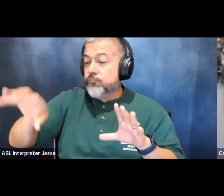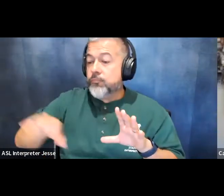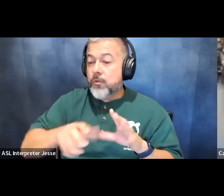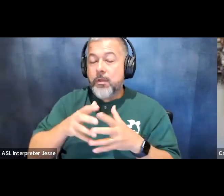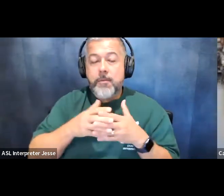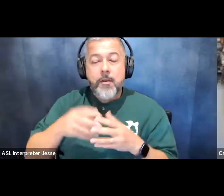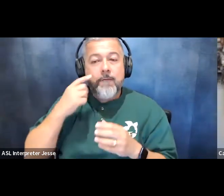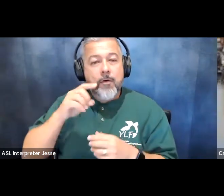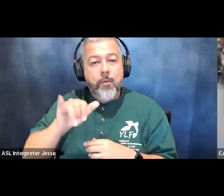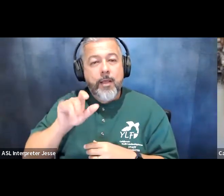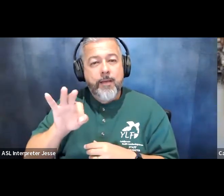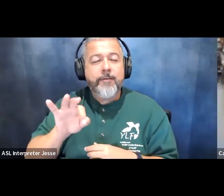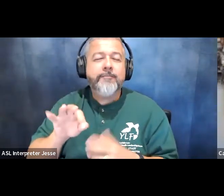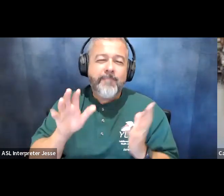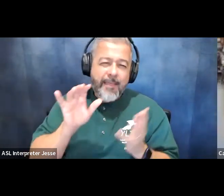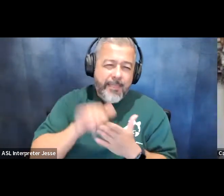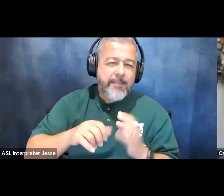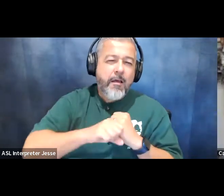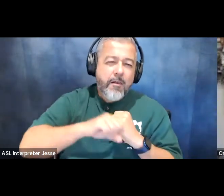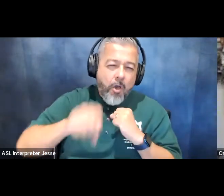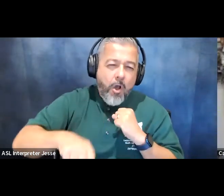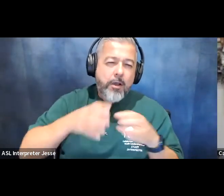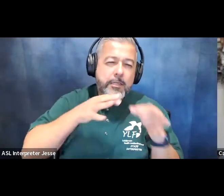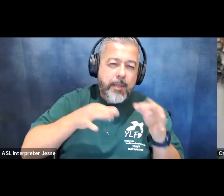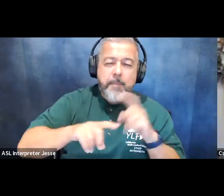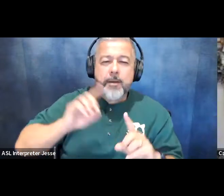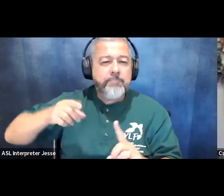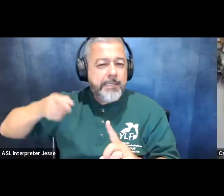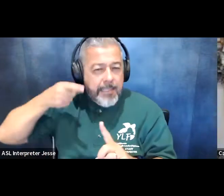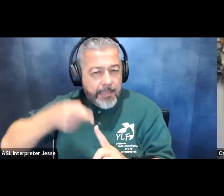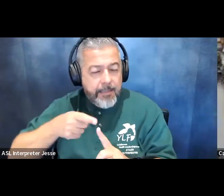was kind of a long explanation but basically the association of youth leadership forums